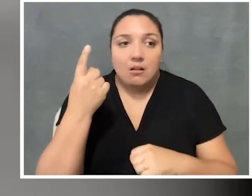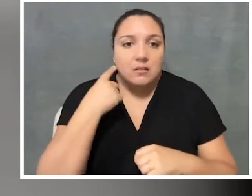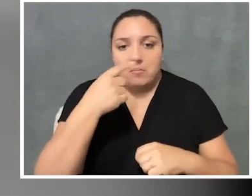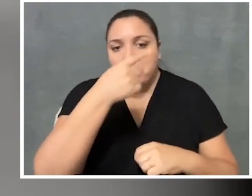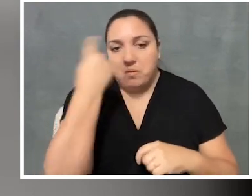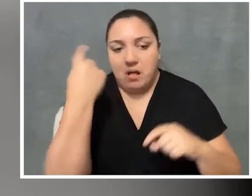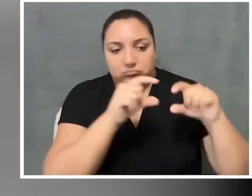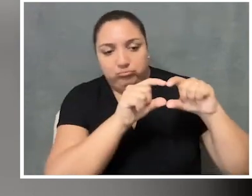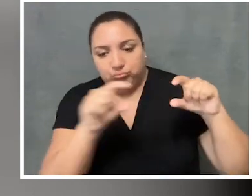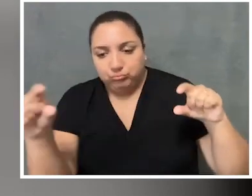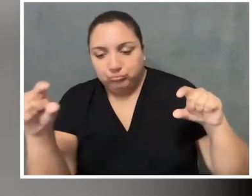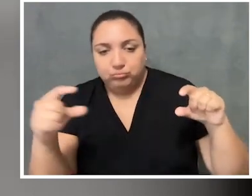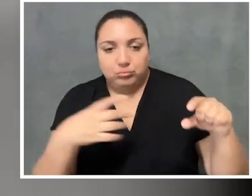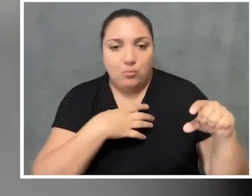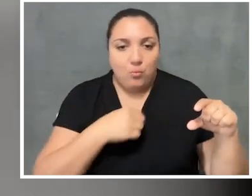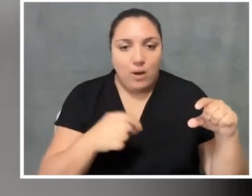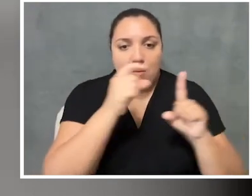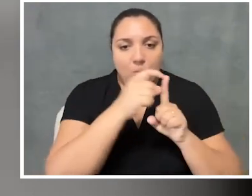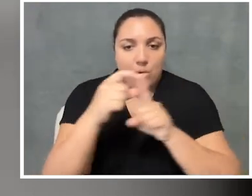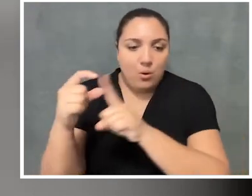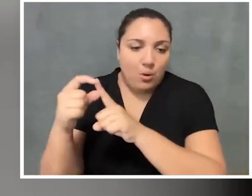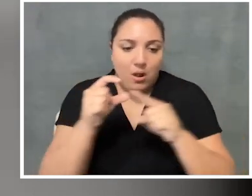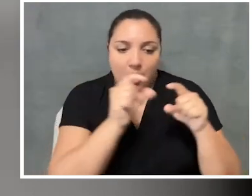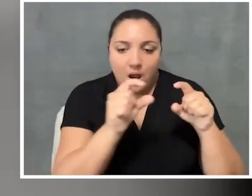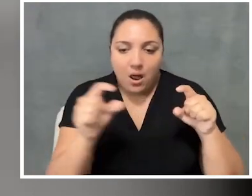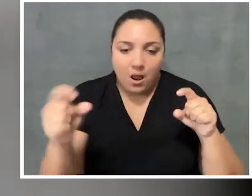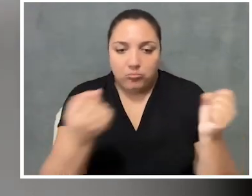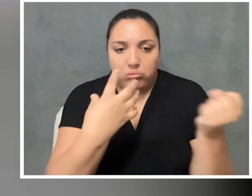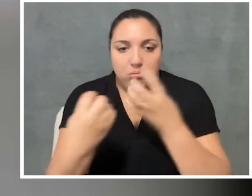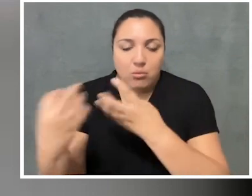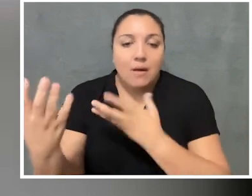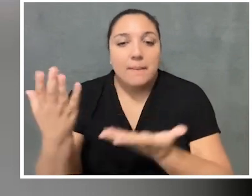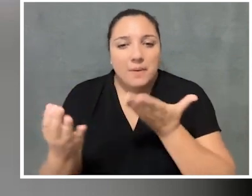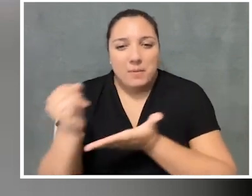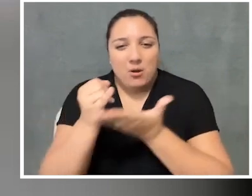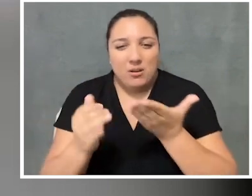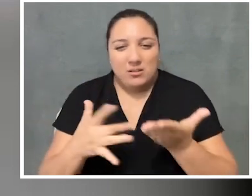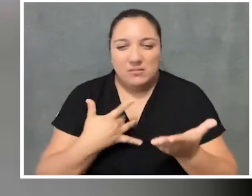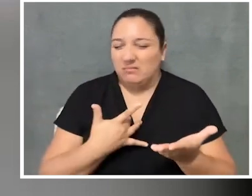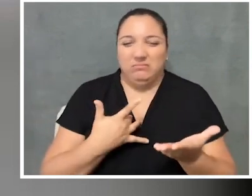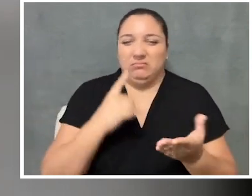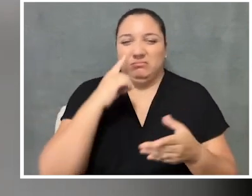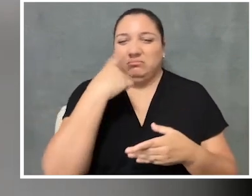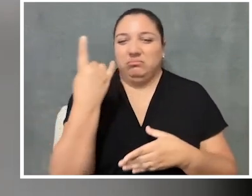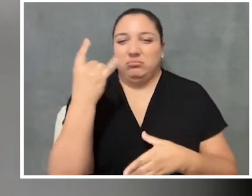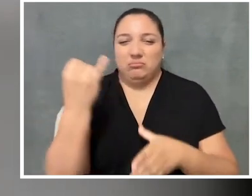the sort of black bar, white caption at the bottom of the screen that, you know, maybe an artist might see as ugly